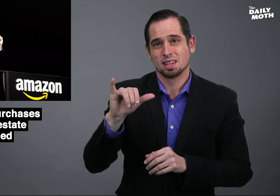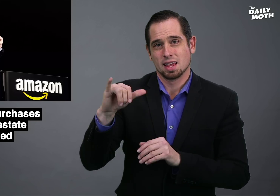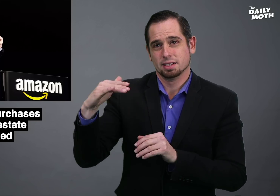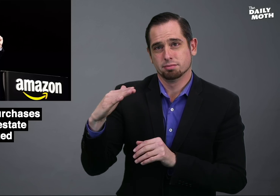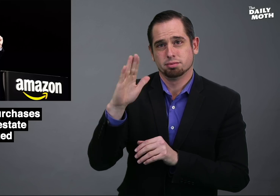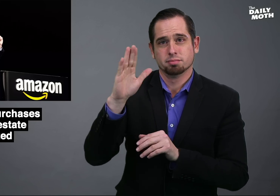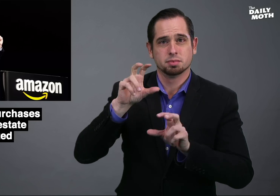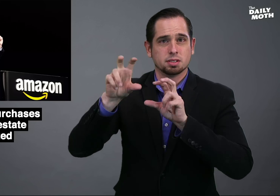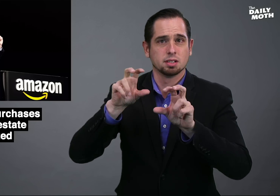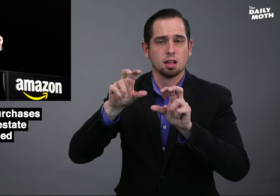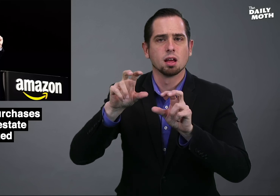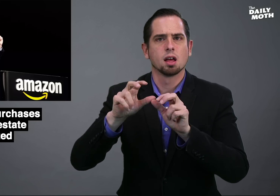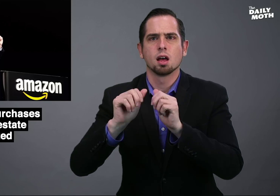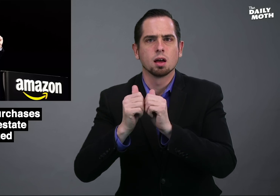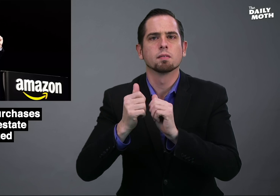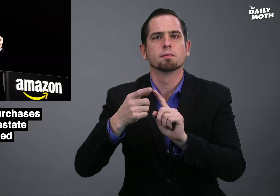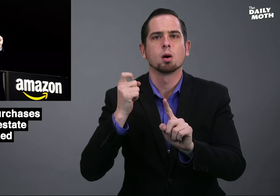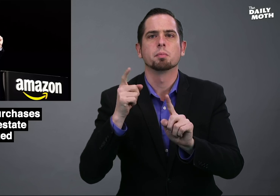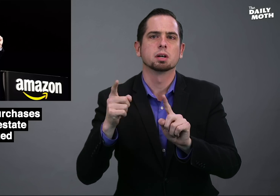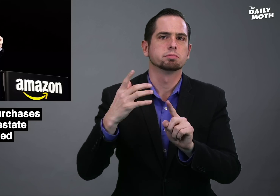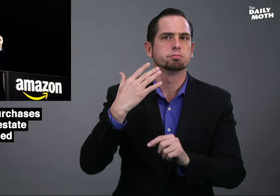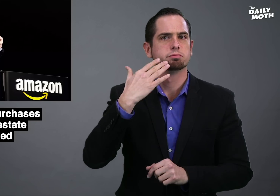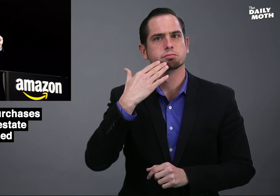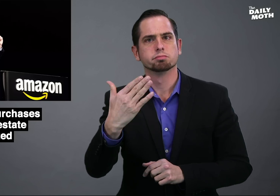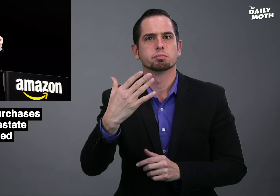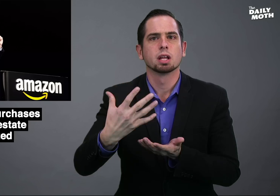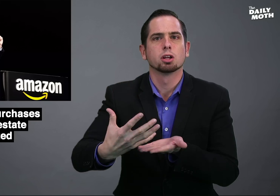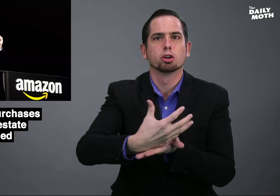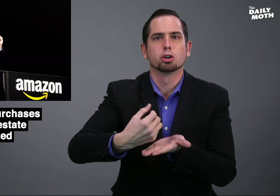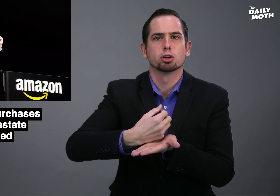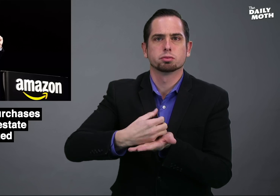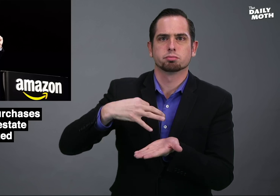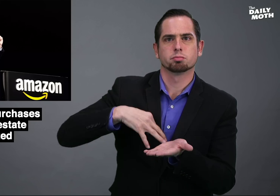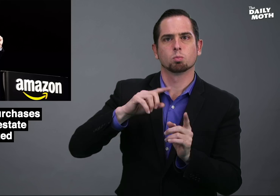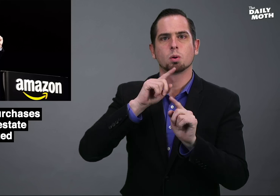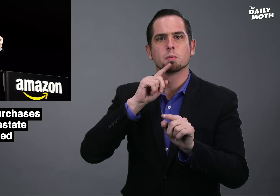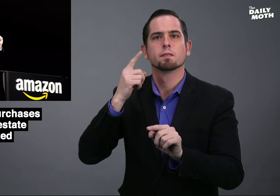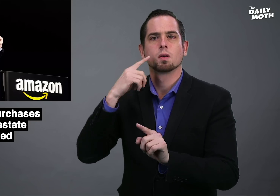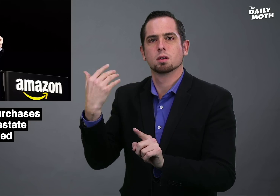The rise in stock came after great earnings reports for